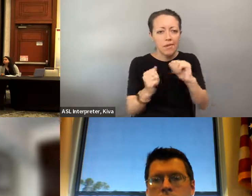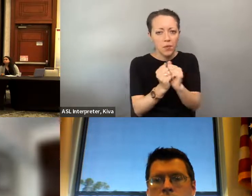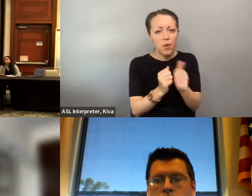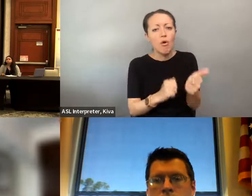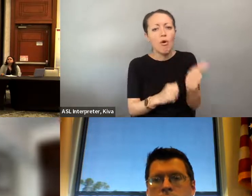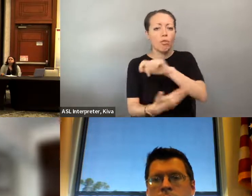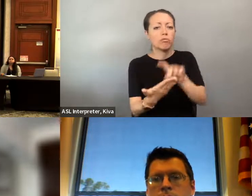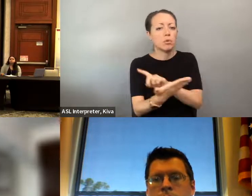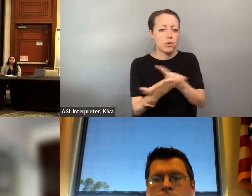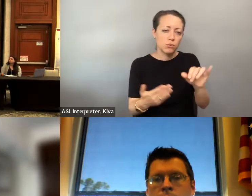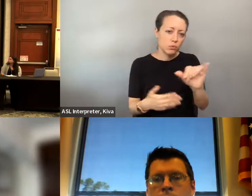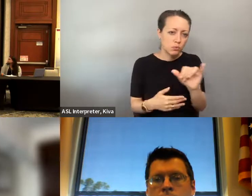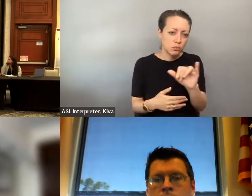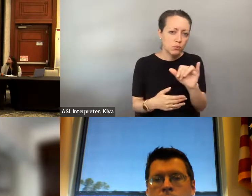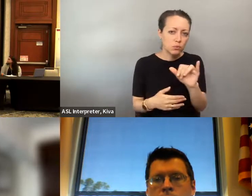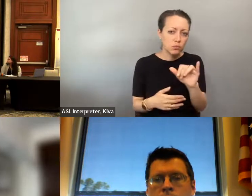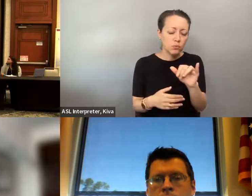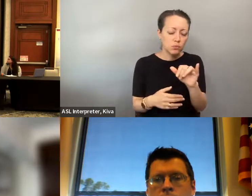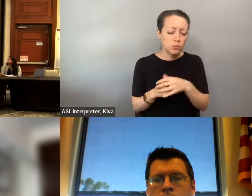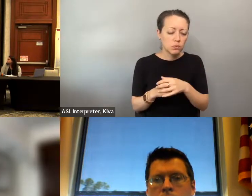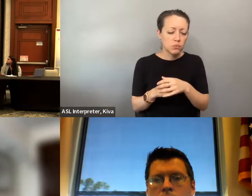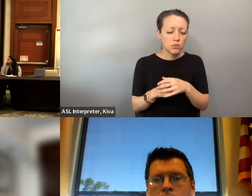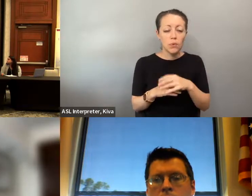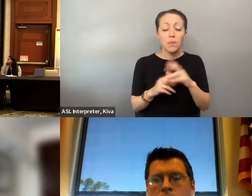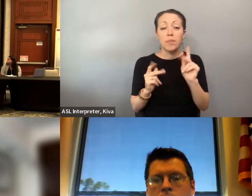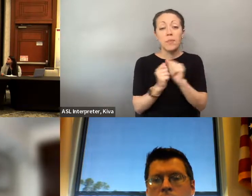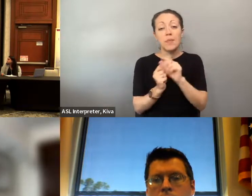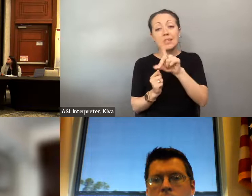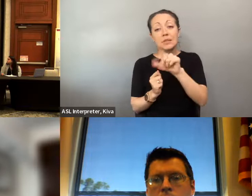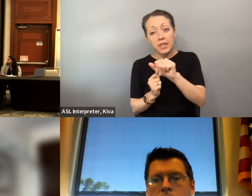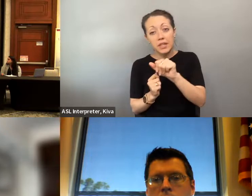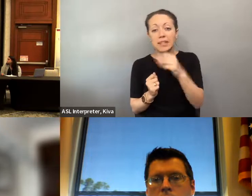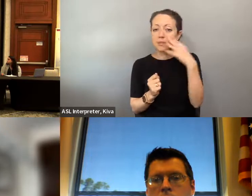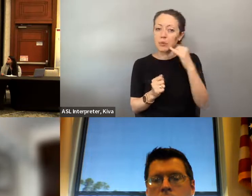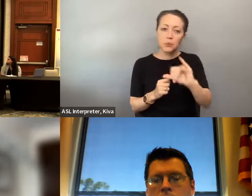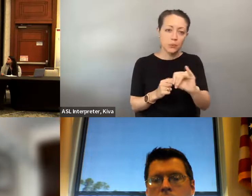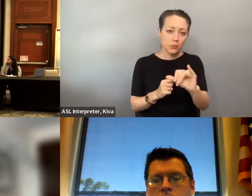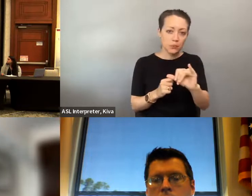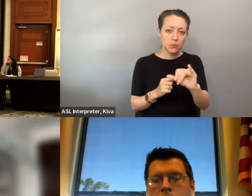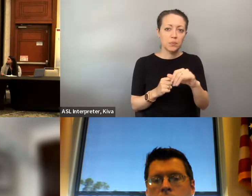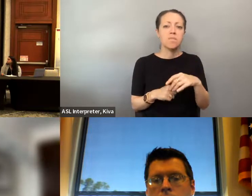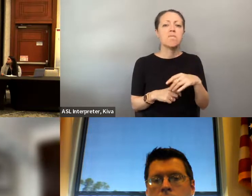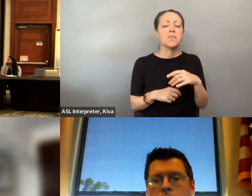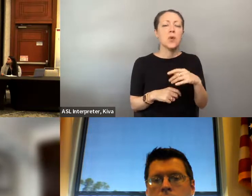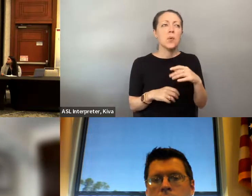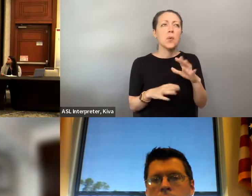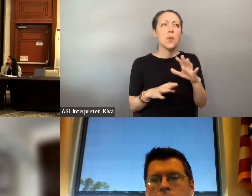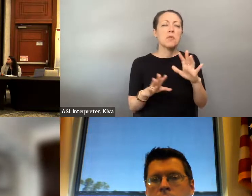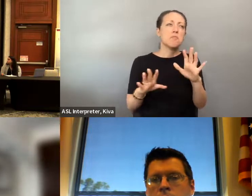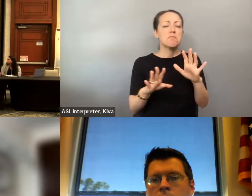tied together. And that includes attacks on -- and a failure to address the issues that arise Intersectionality is core to our mission. We understand very clearly that anti-black attacks attacks on indigenous and other people of color communities are all tied together, and that includes attacks on and and a failure to address the issues that arise for people with